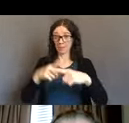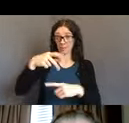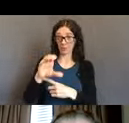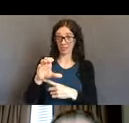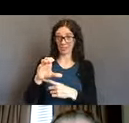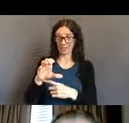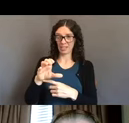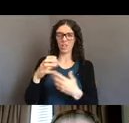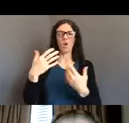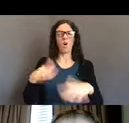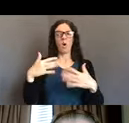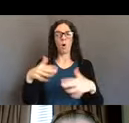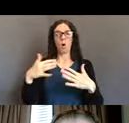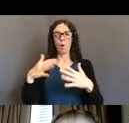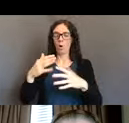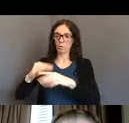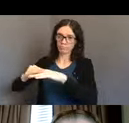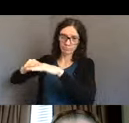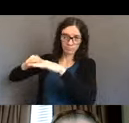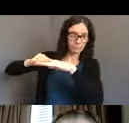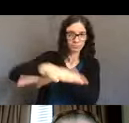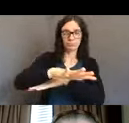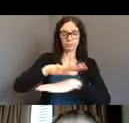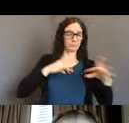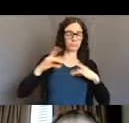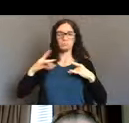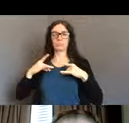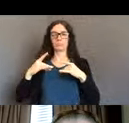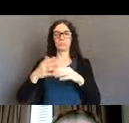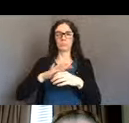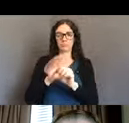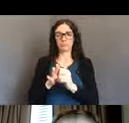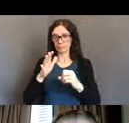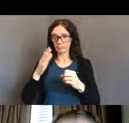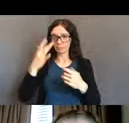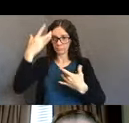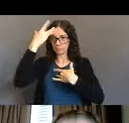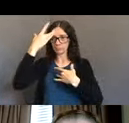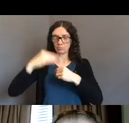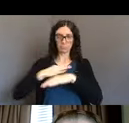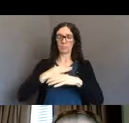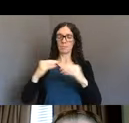And this photo that I'm showing you is actually, some of the great leaders in the disability rights movement